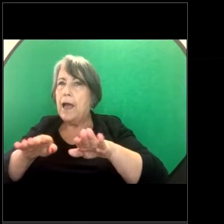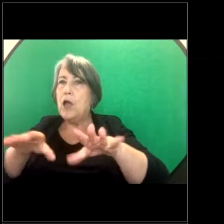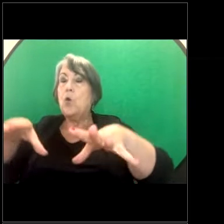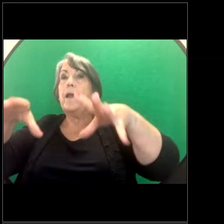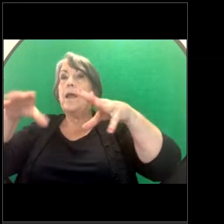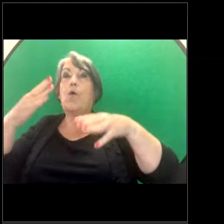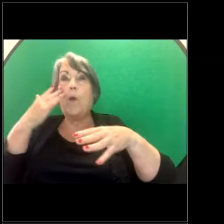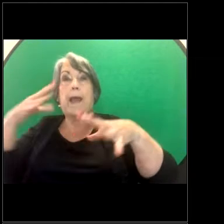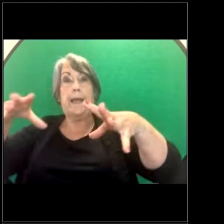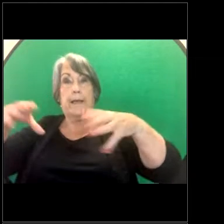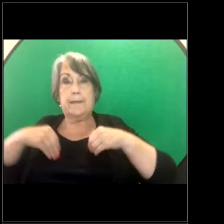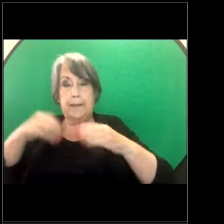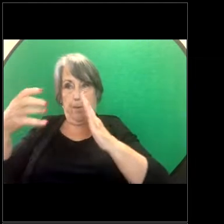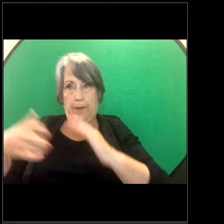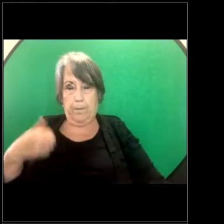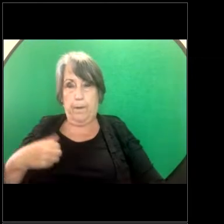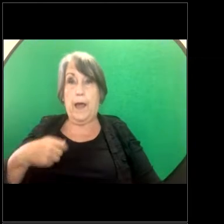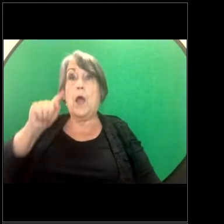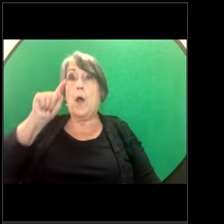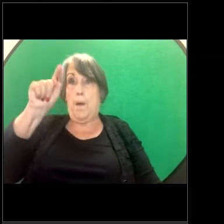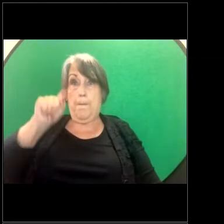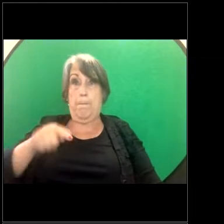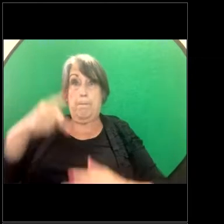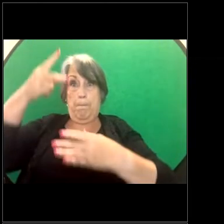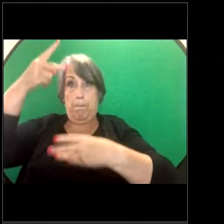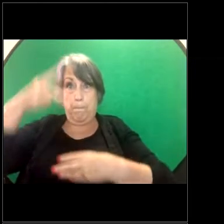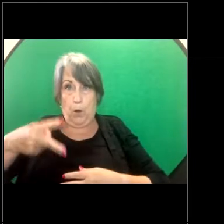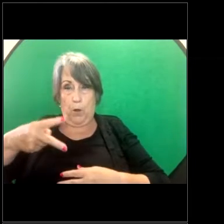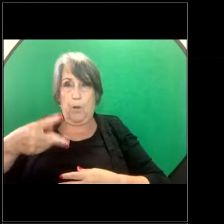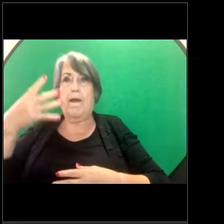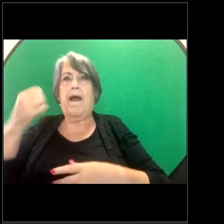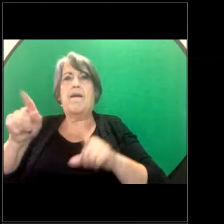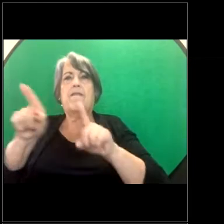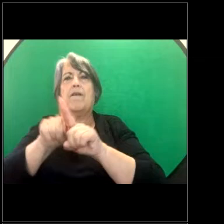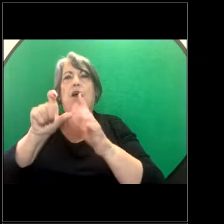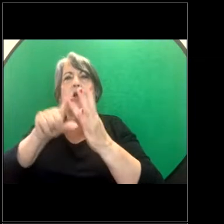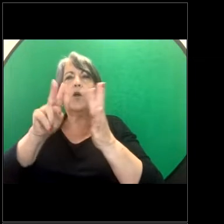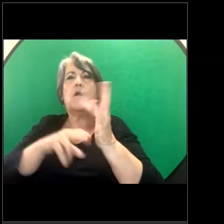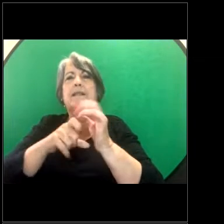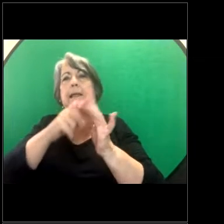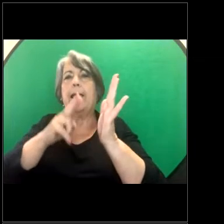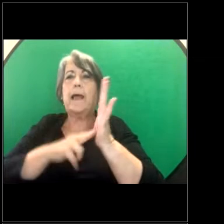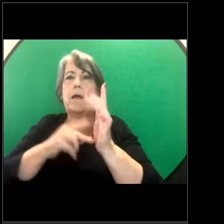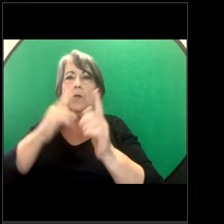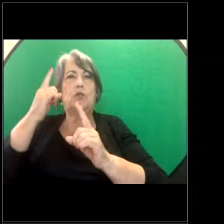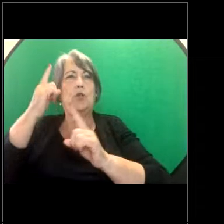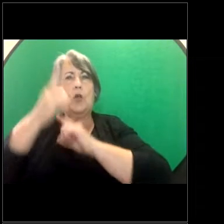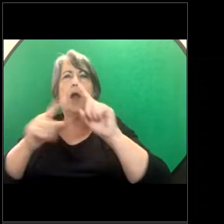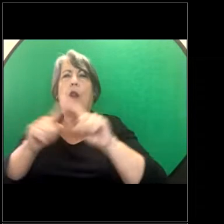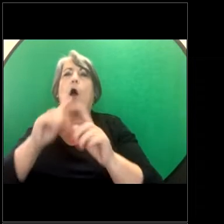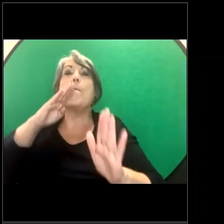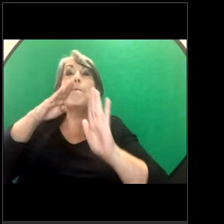So both will hold a conciliation conference which is a private mediation between the complainant